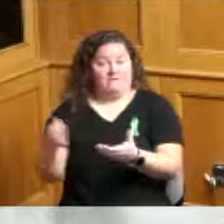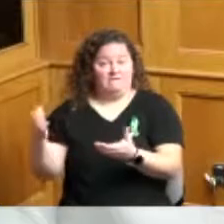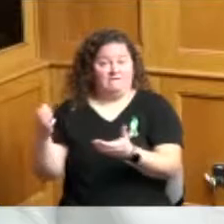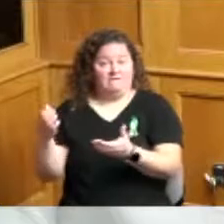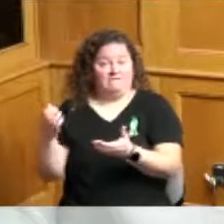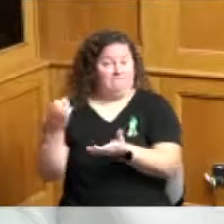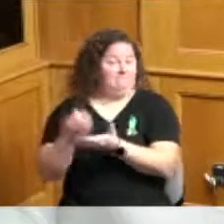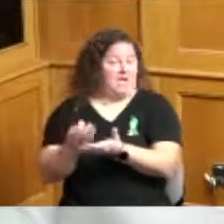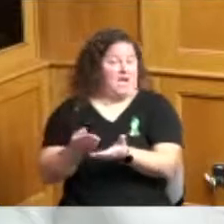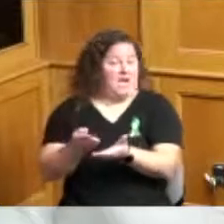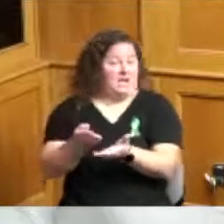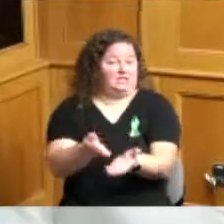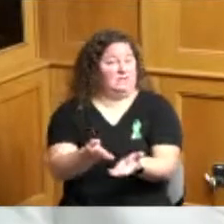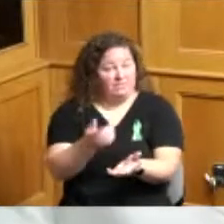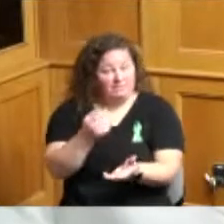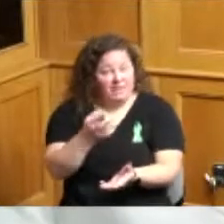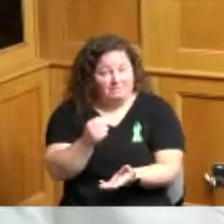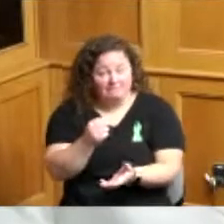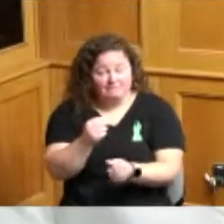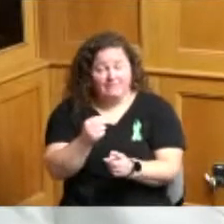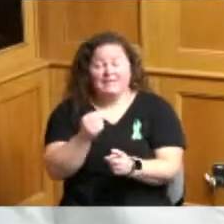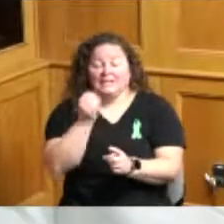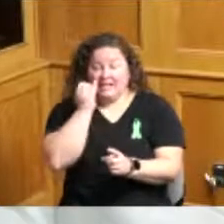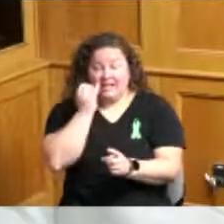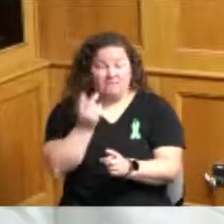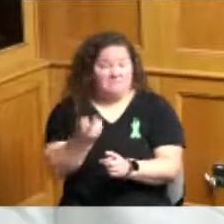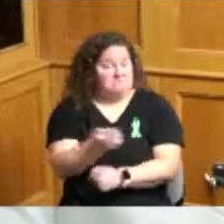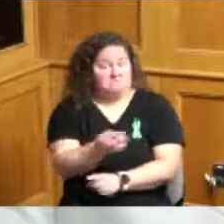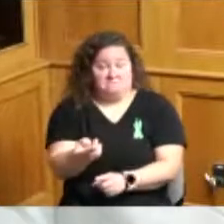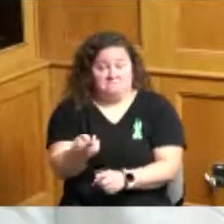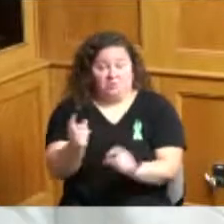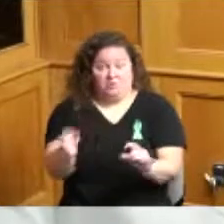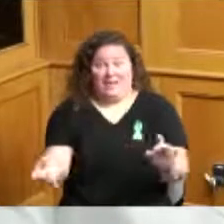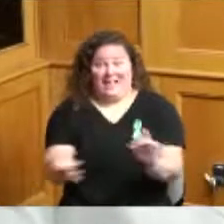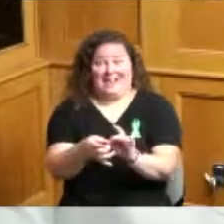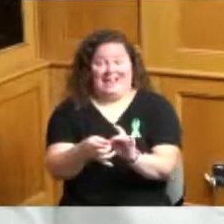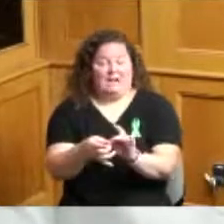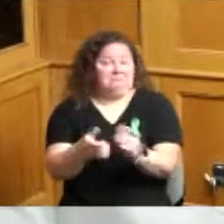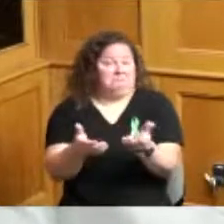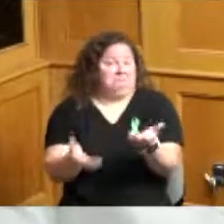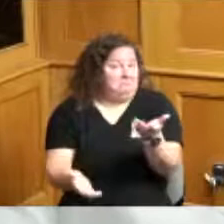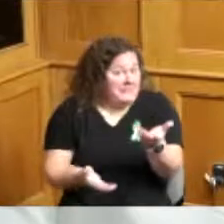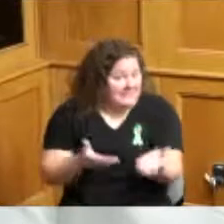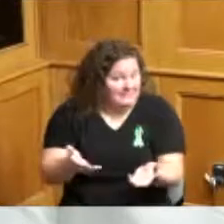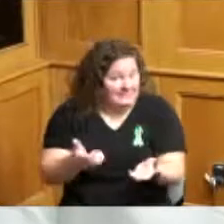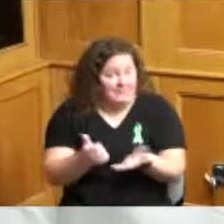maybe the two of them need to connect and I know that she's out in the maybe the Princeton area